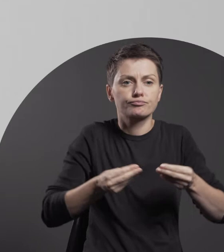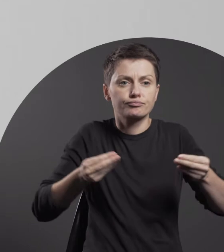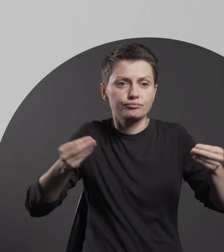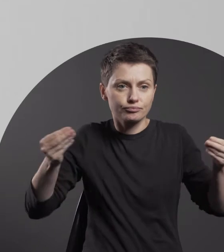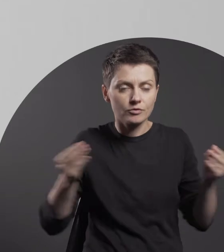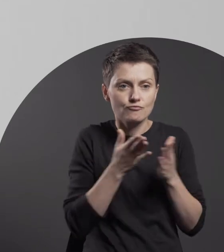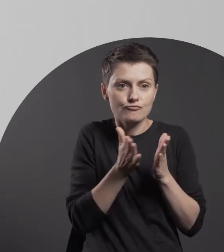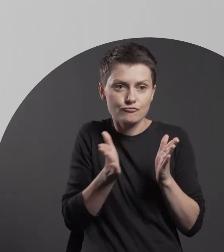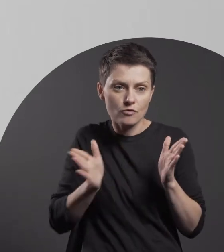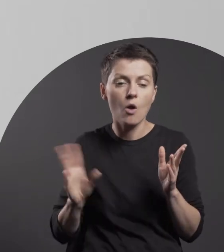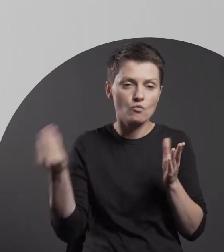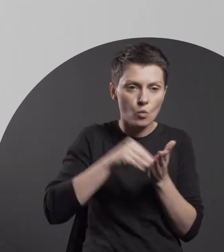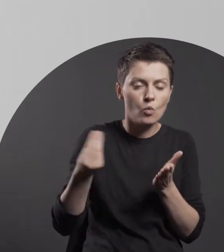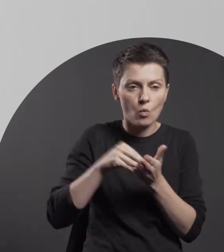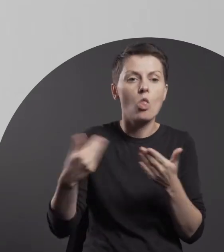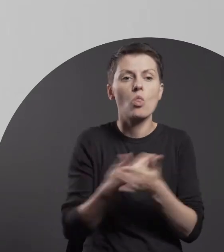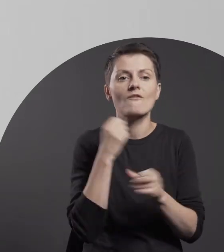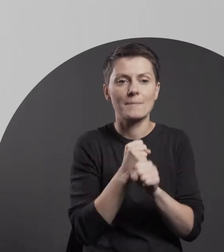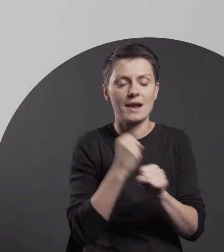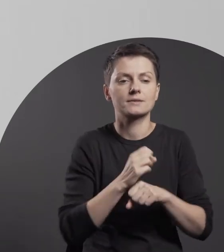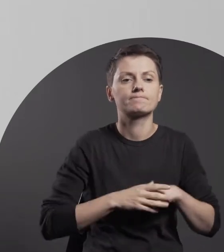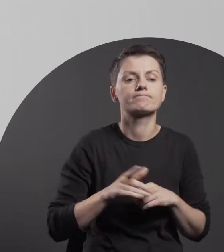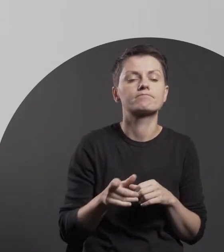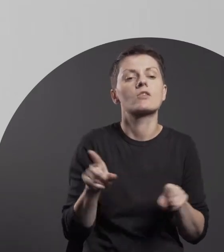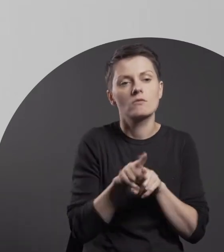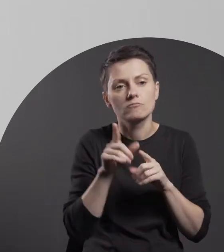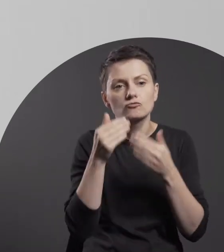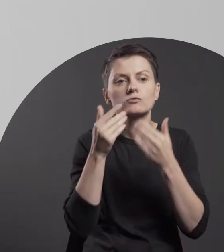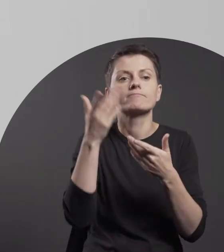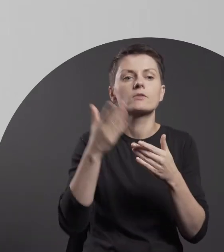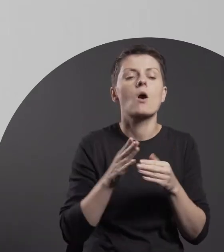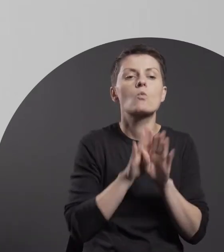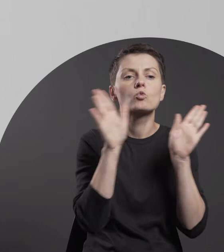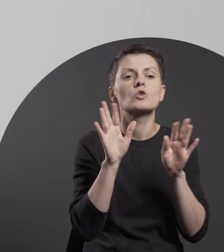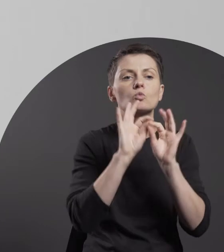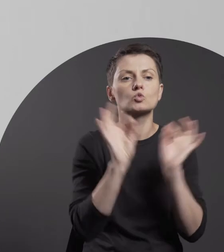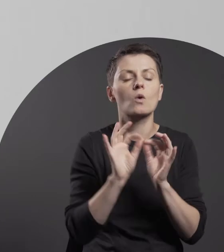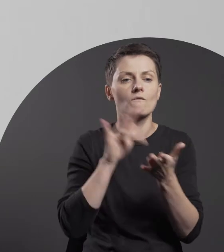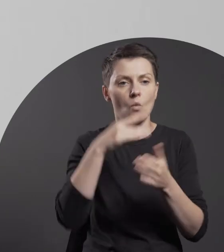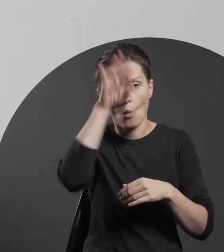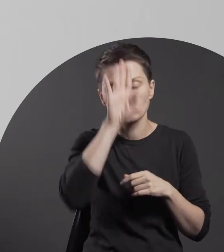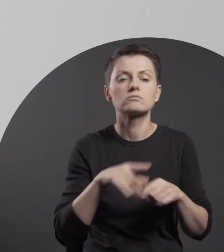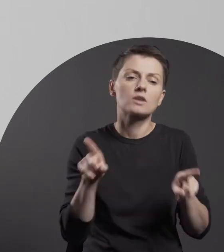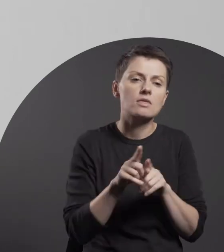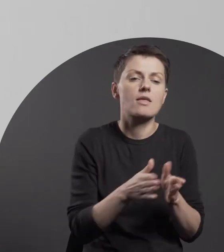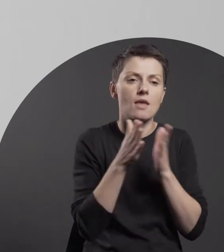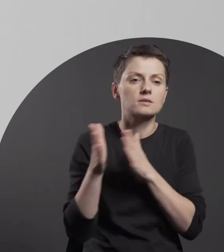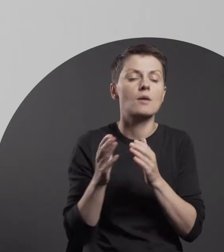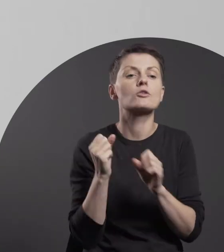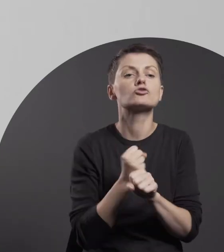as works, among others from the collections of the Museum of Art in Łódź and the Labirynt Gallery, will be successively added until mid-December.